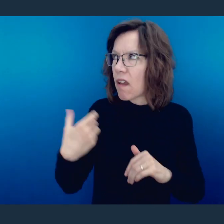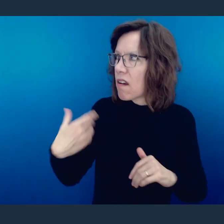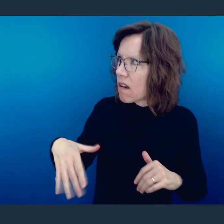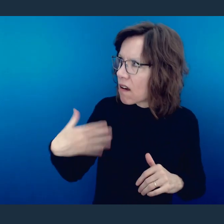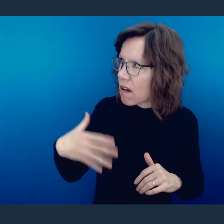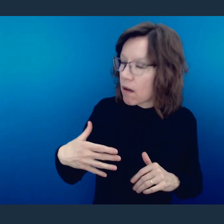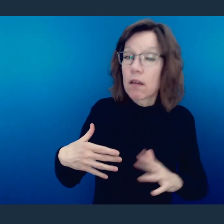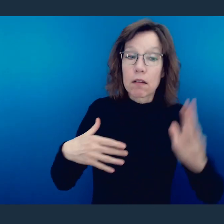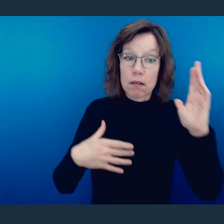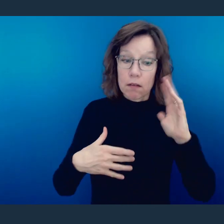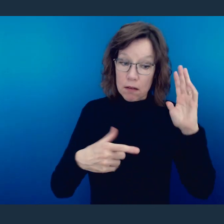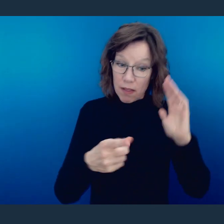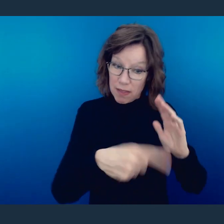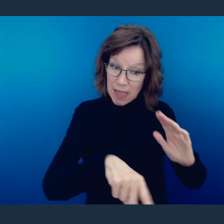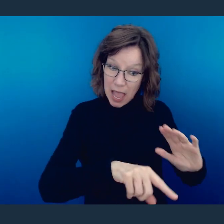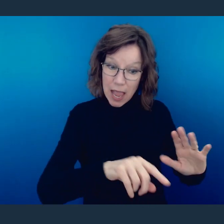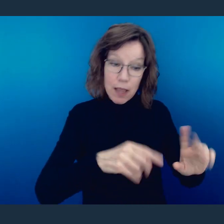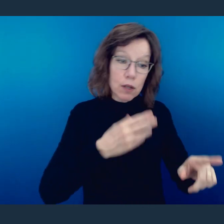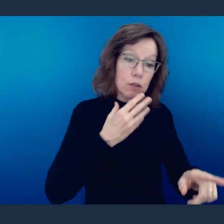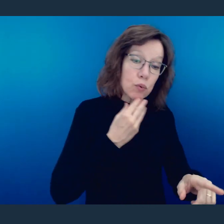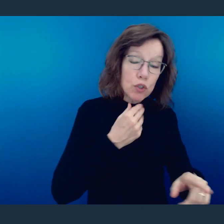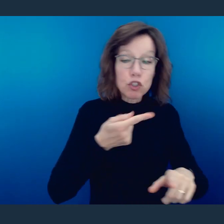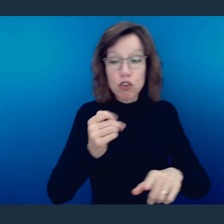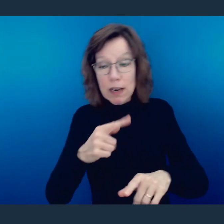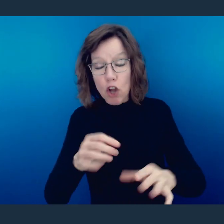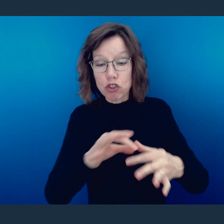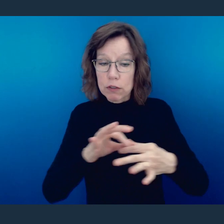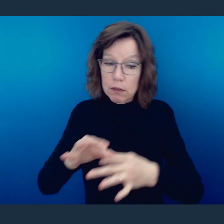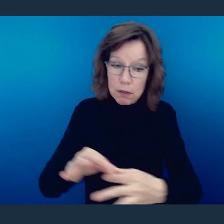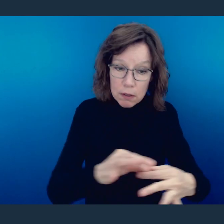to function a certain way toward one another because Jesus loves them both in the same